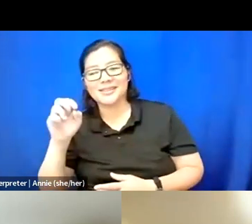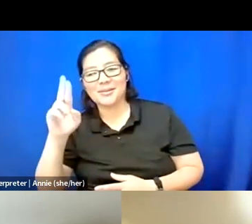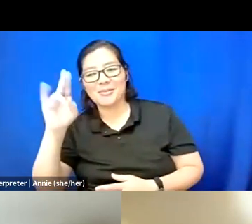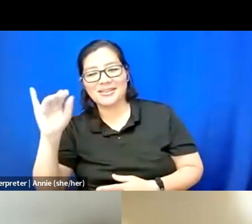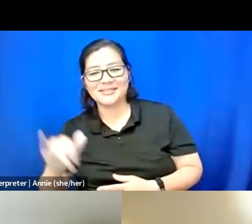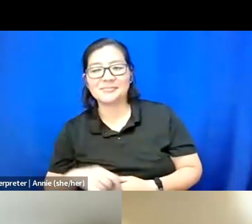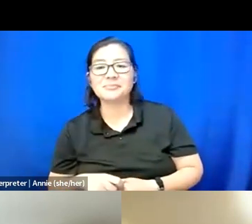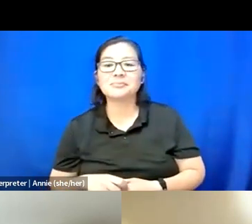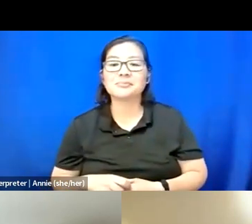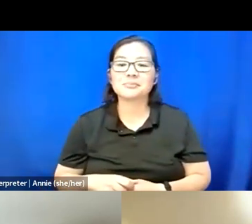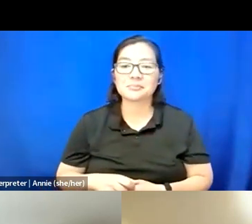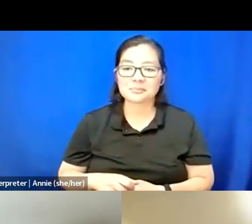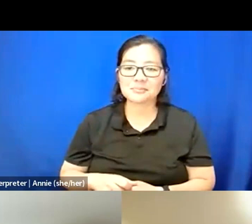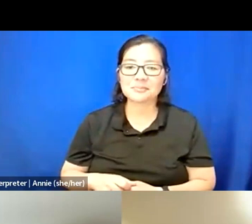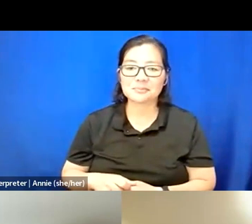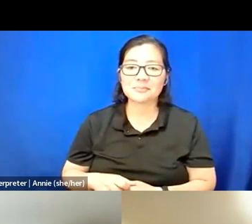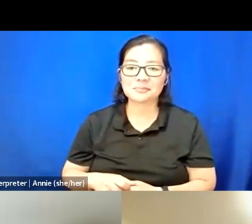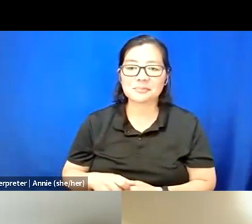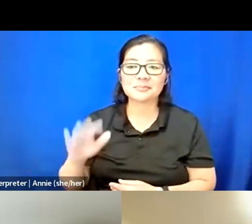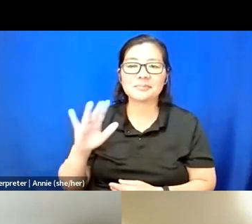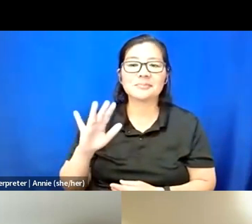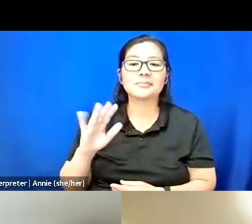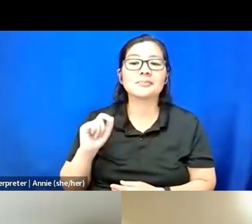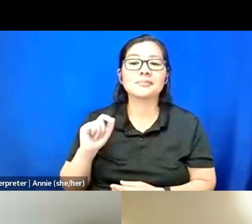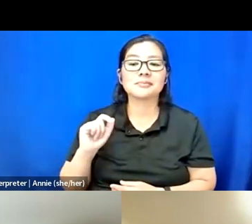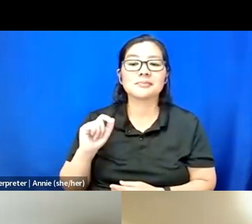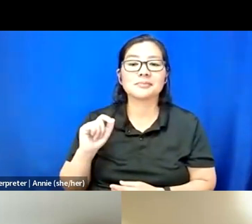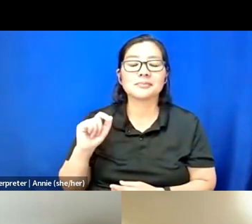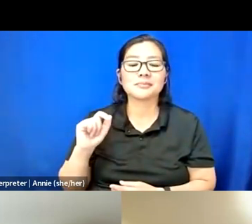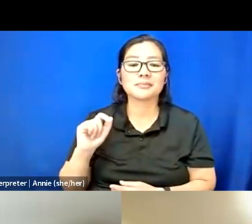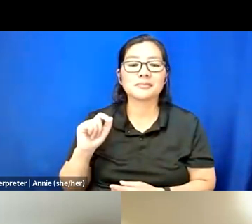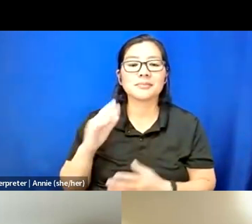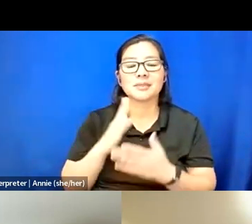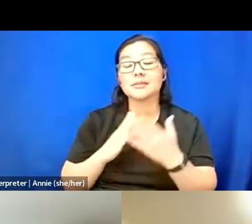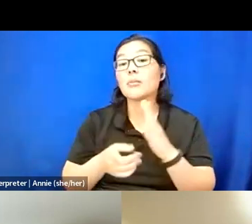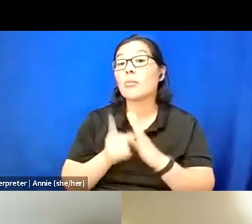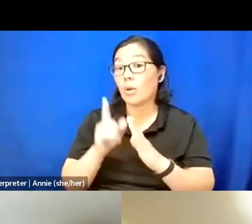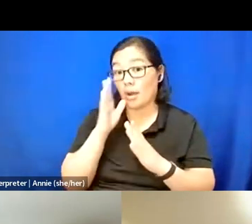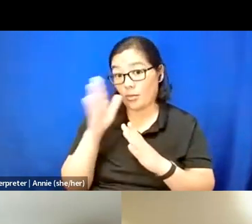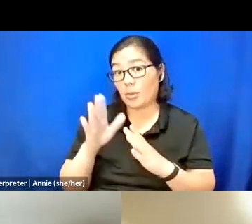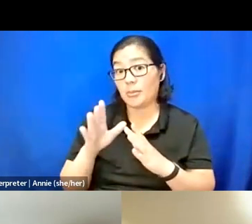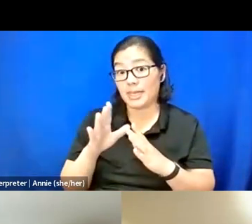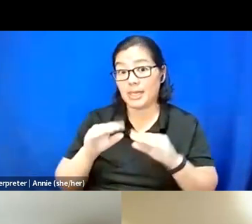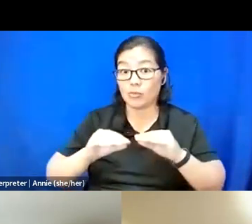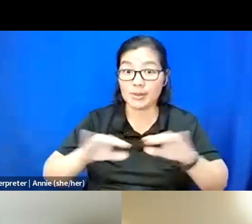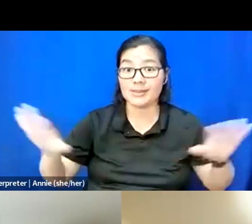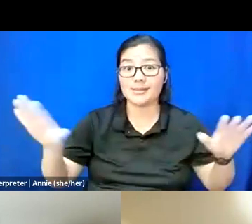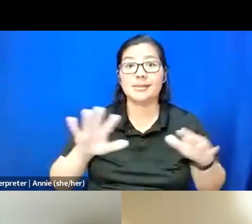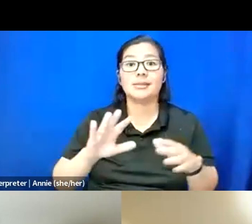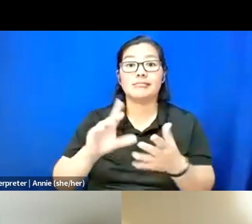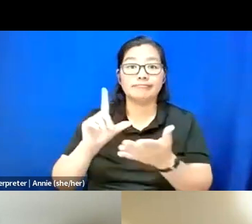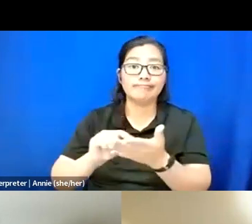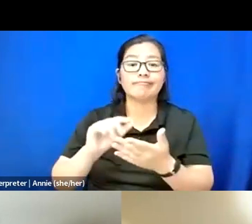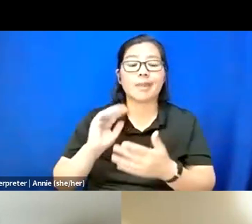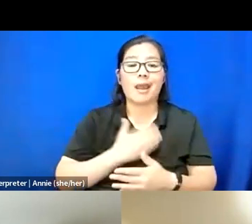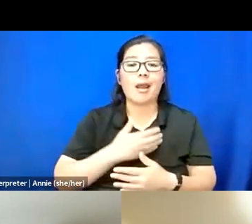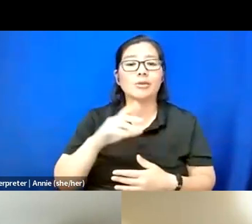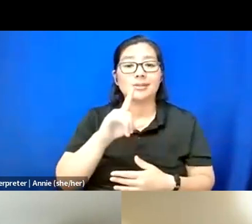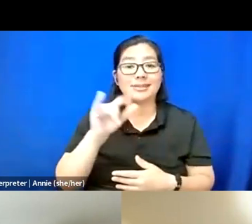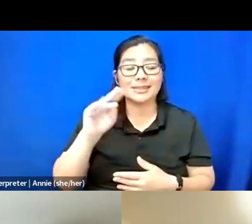Yeah, also Eb and I will be at some point releasing our zine, notes on fleshiness.